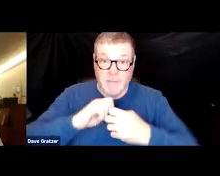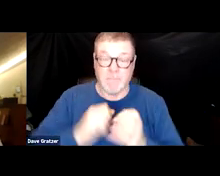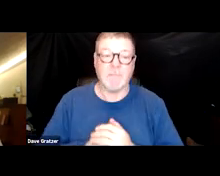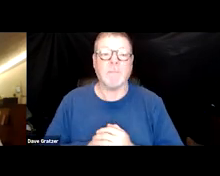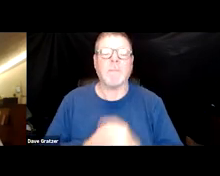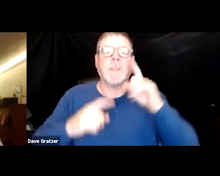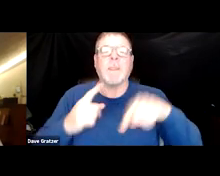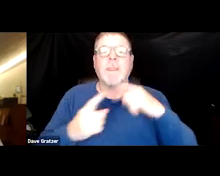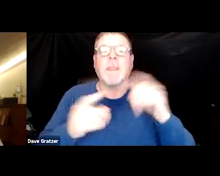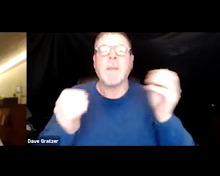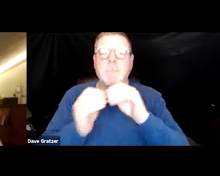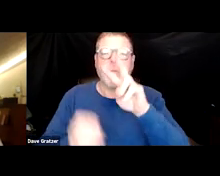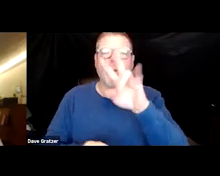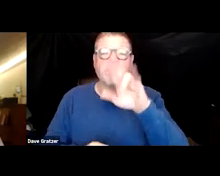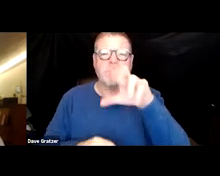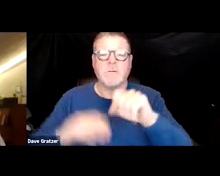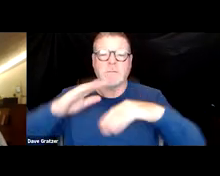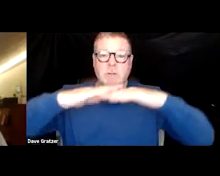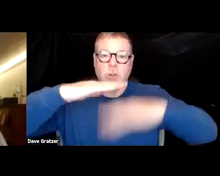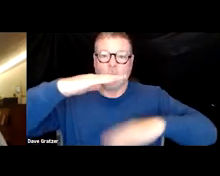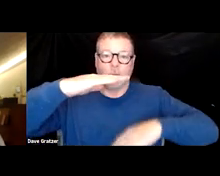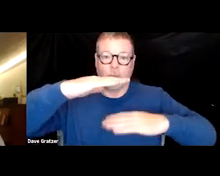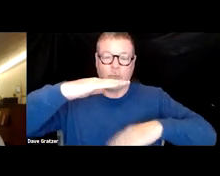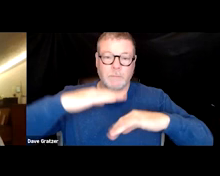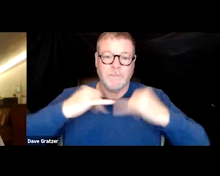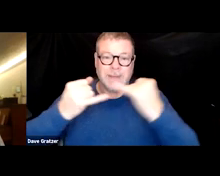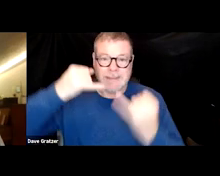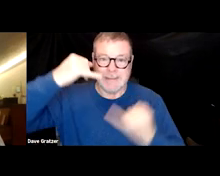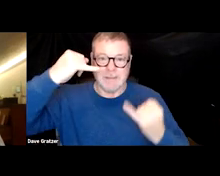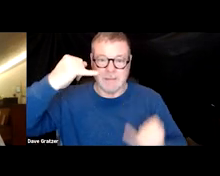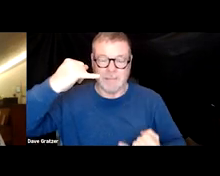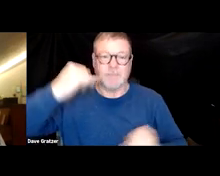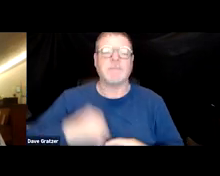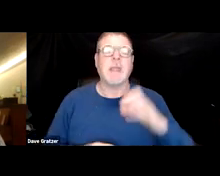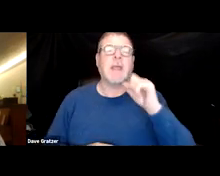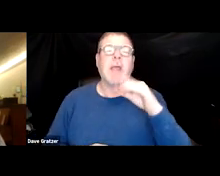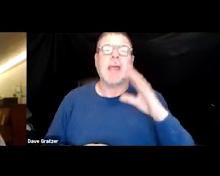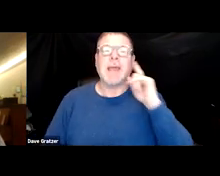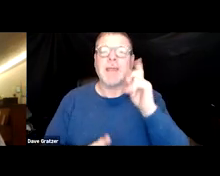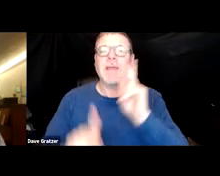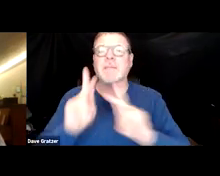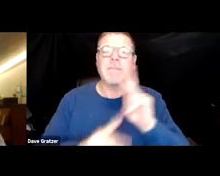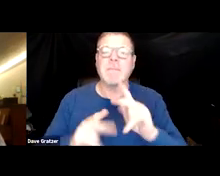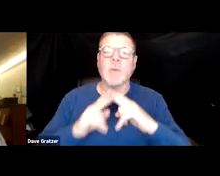it's more a virus of the lower intestinal tract. So I think often people will call you know,